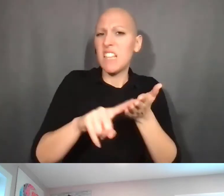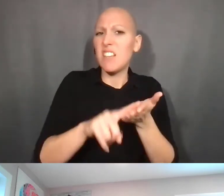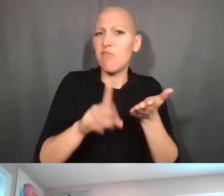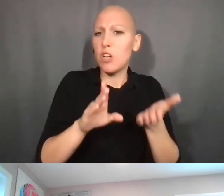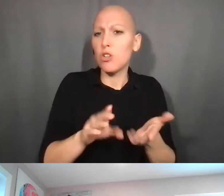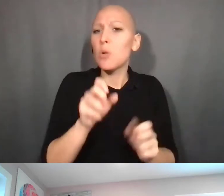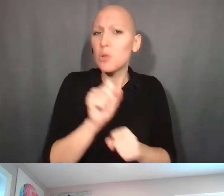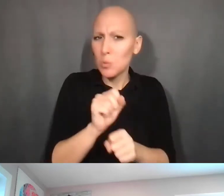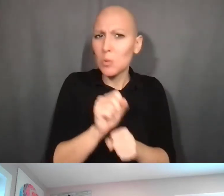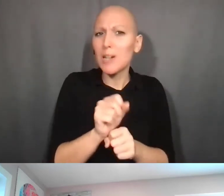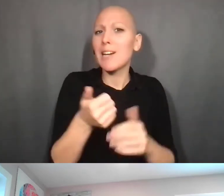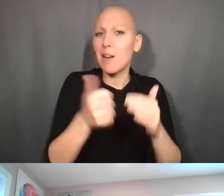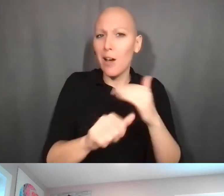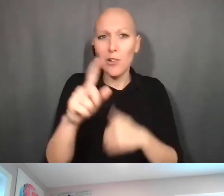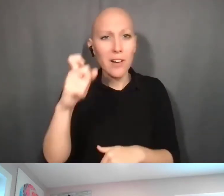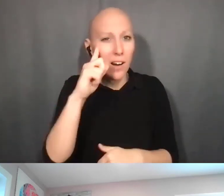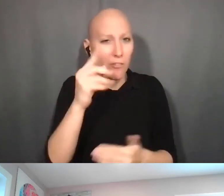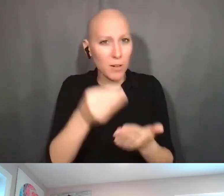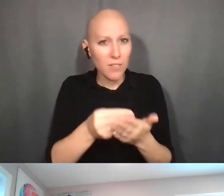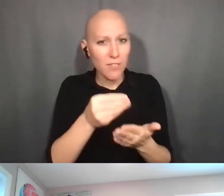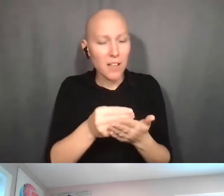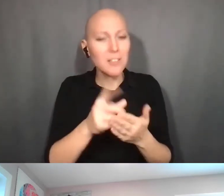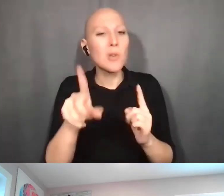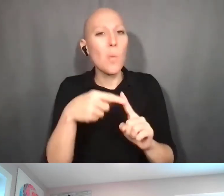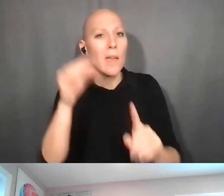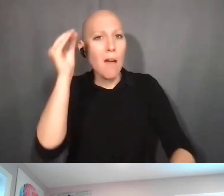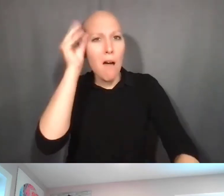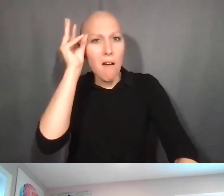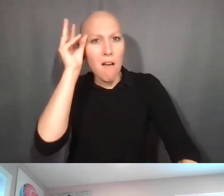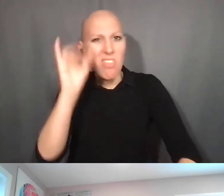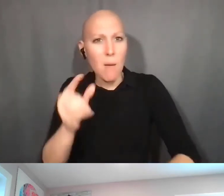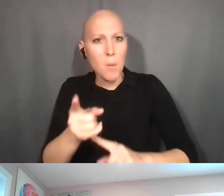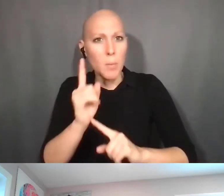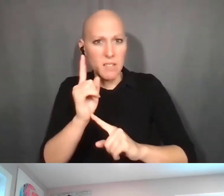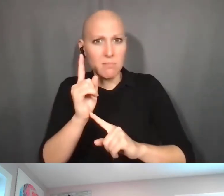at the time of that eureka moment, and most likely that would be a subject invention.